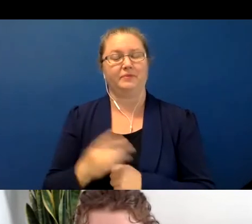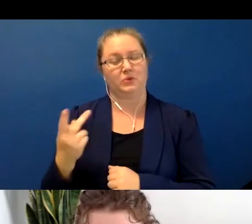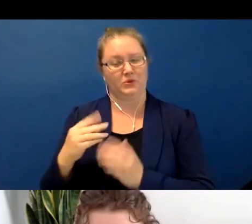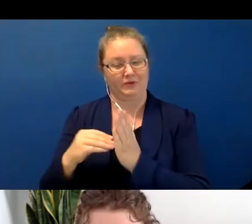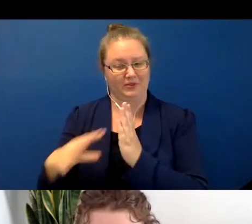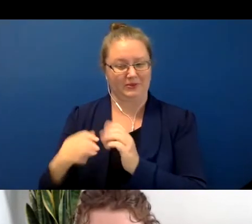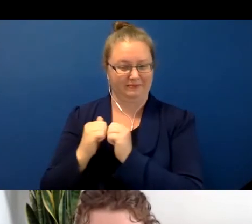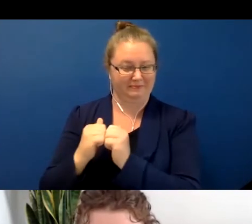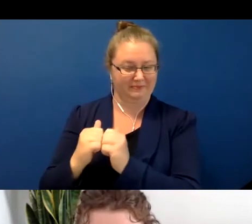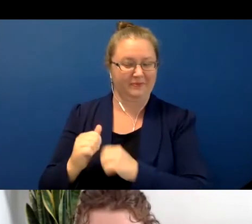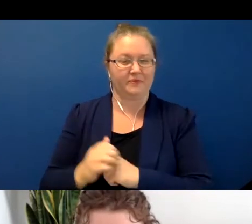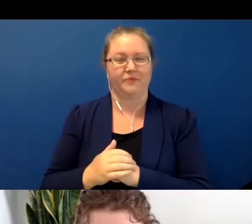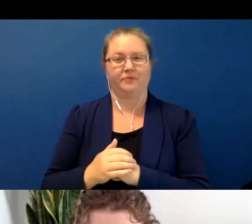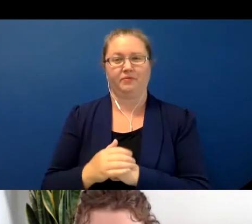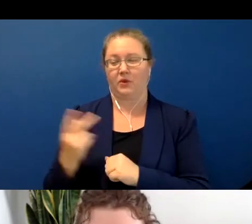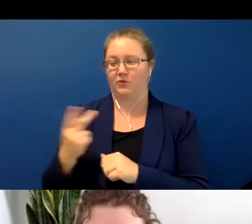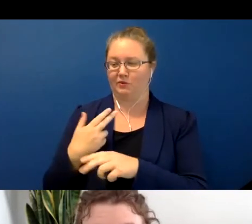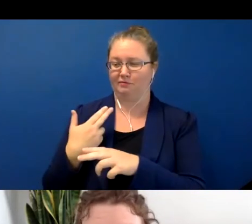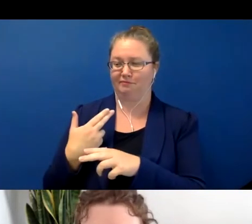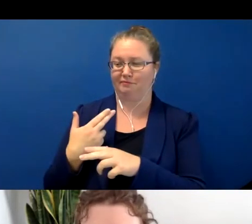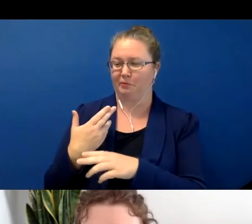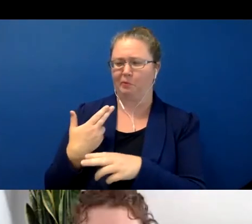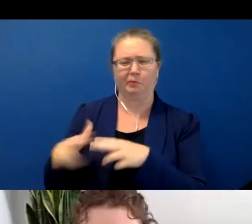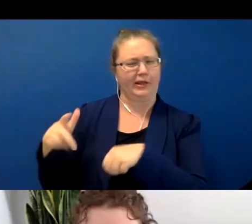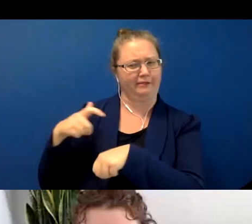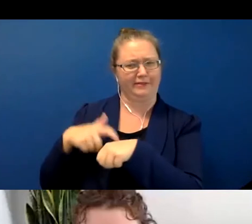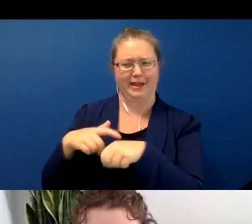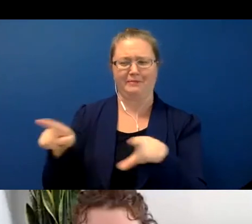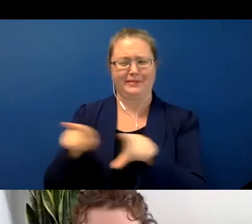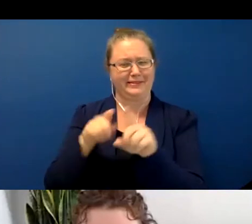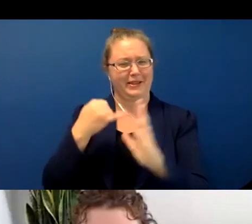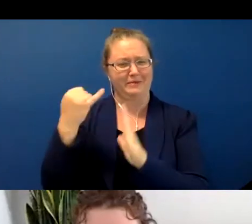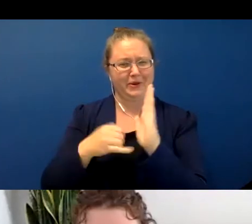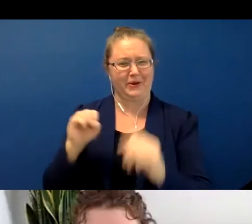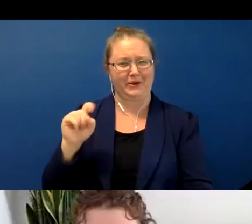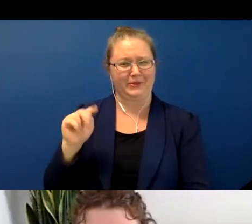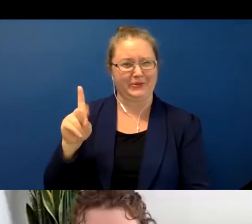briefly shared an art studio together. I think we were both missing being able to create